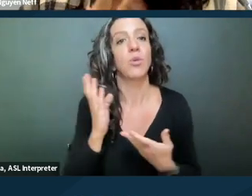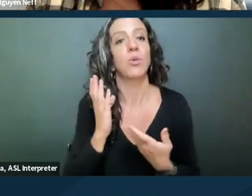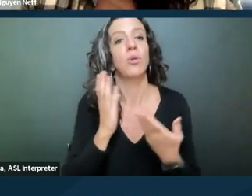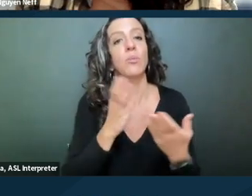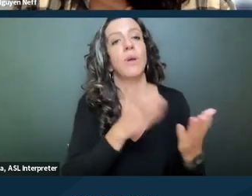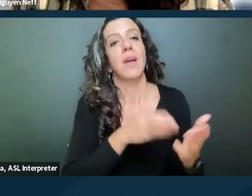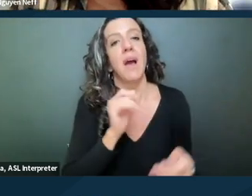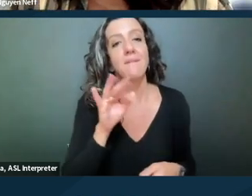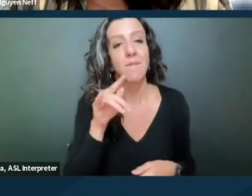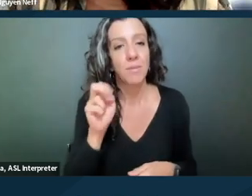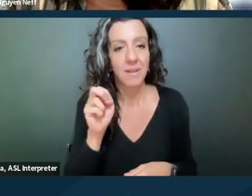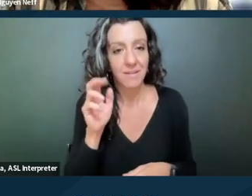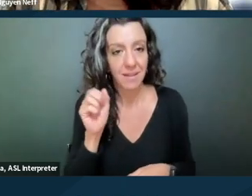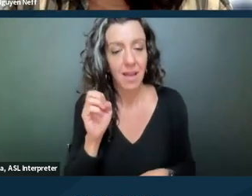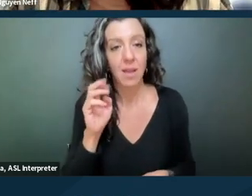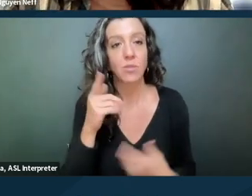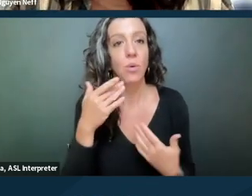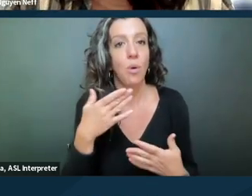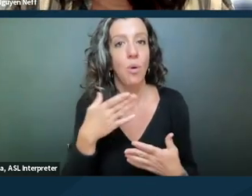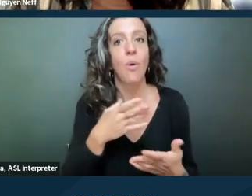or if you litigate an issue under a UD,